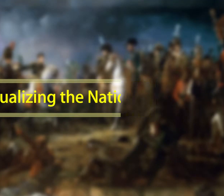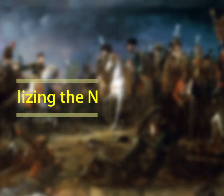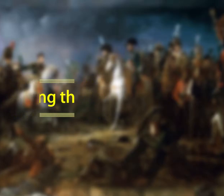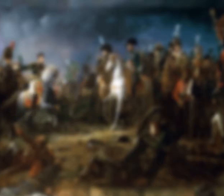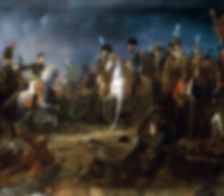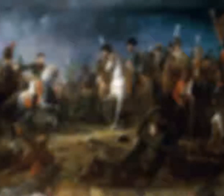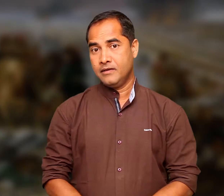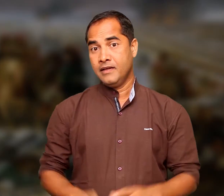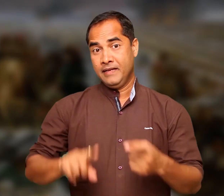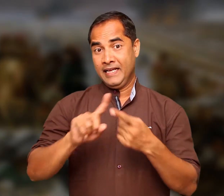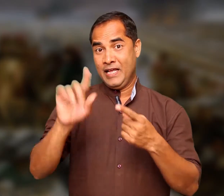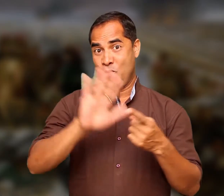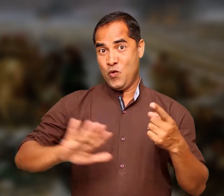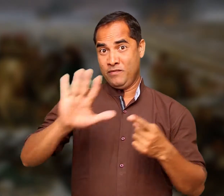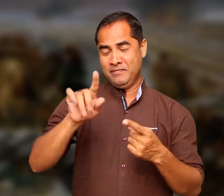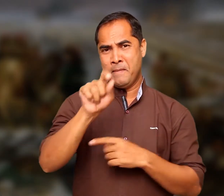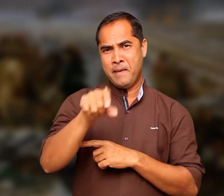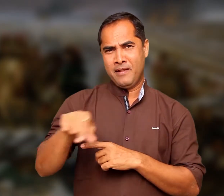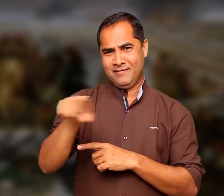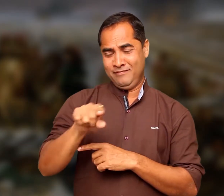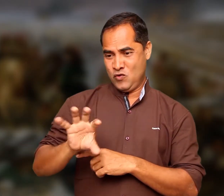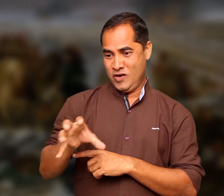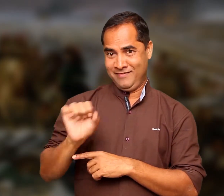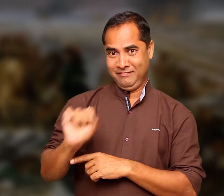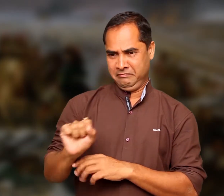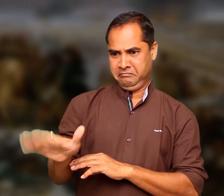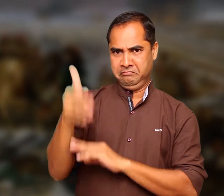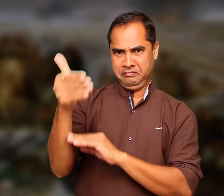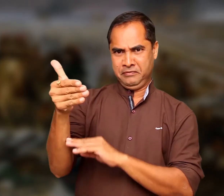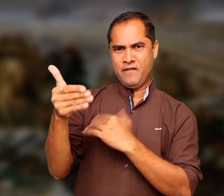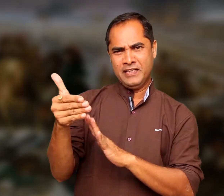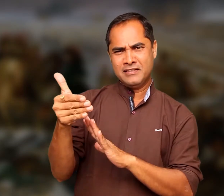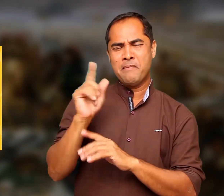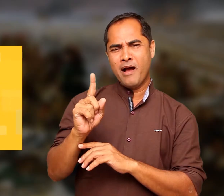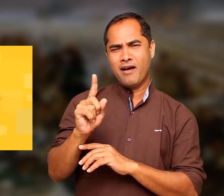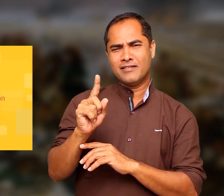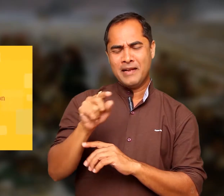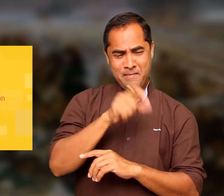Now, we would be discussing how the people in Europe visualized the idea of